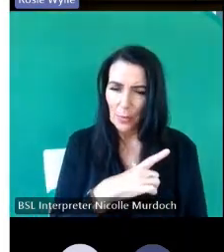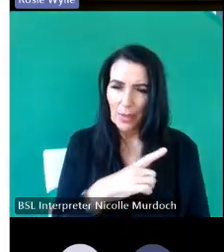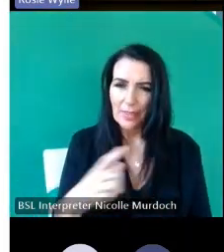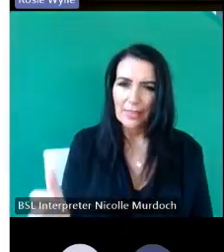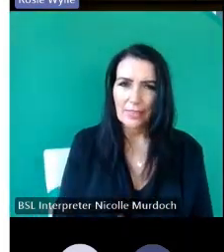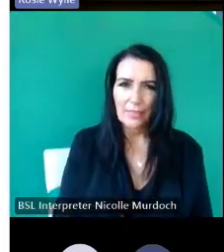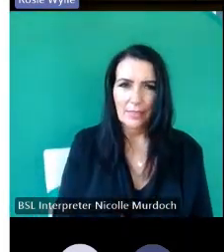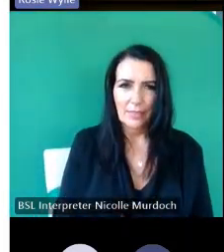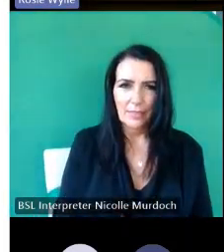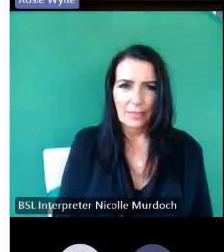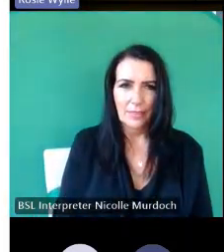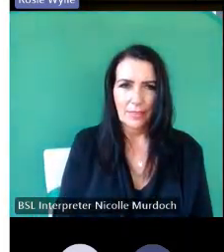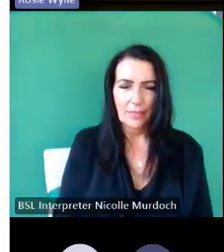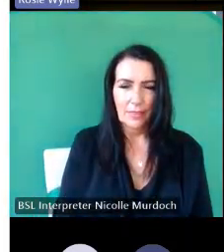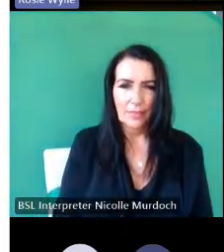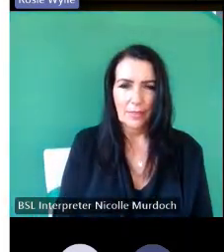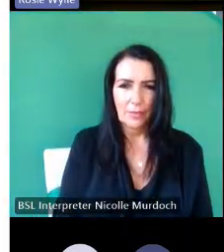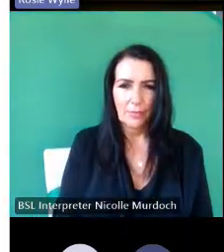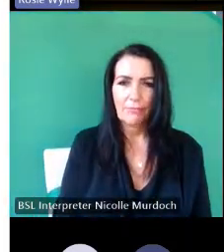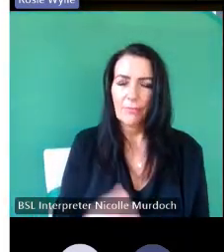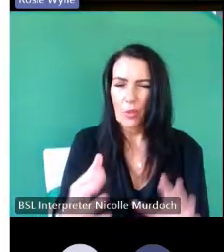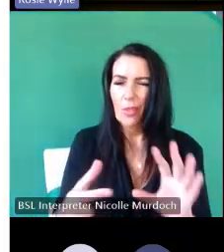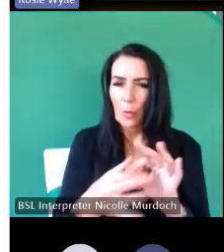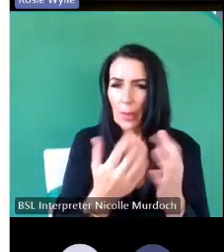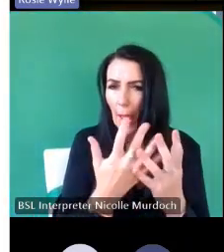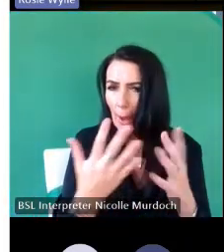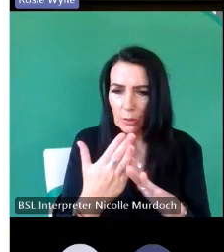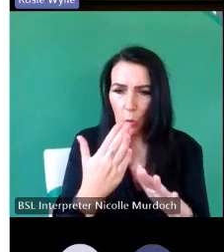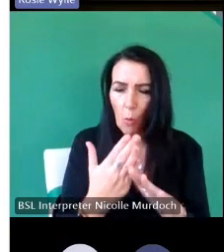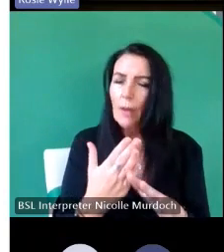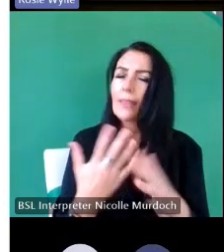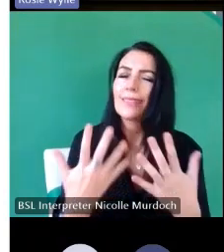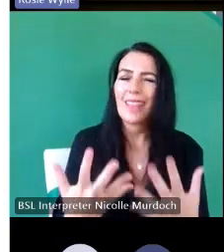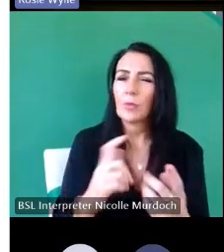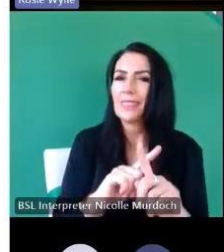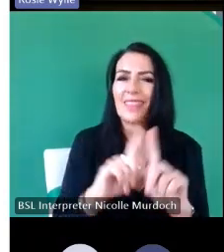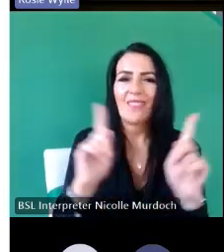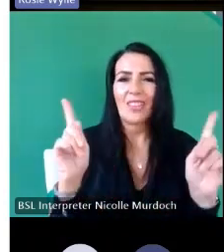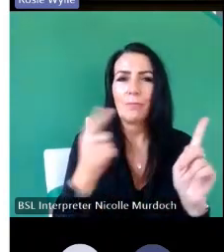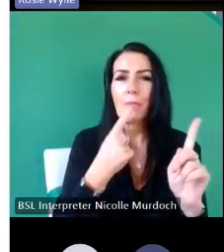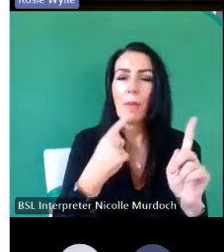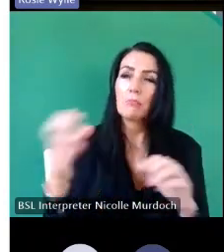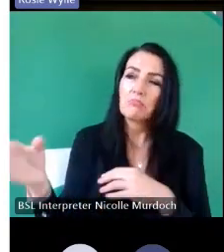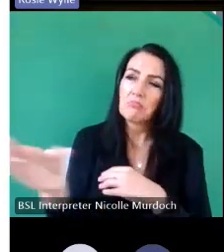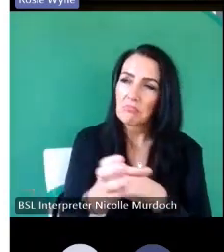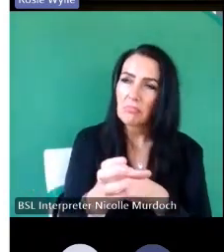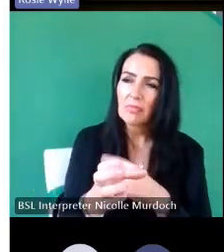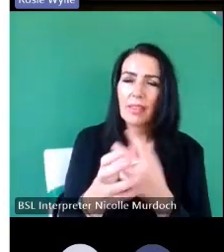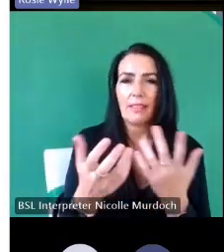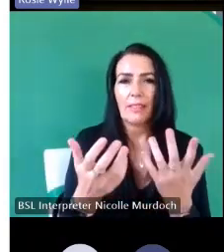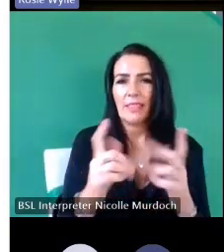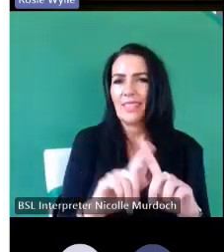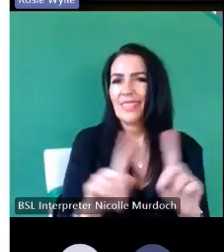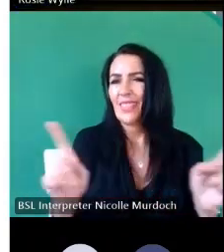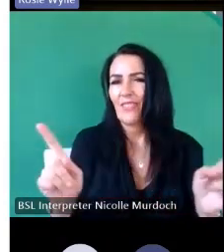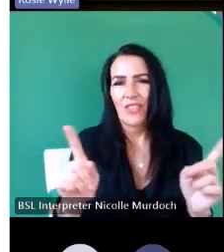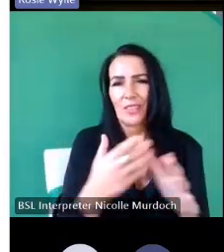that day right that doesn't happen now people are employed uh in in a very different way um